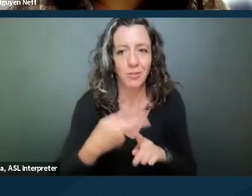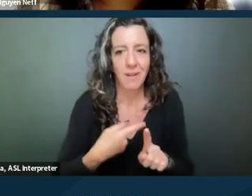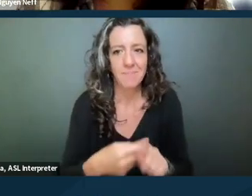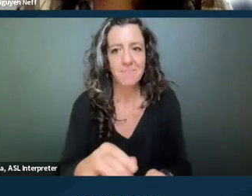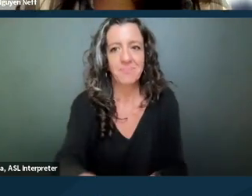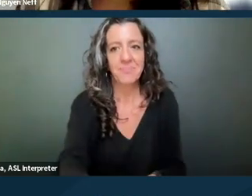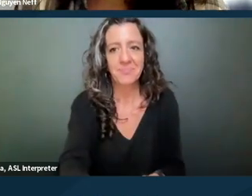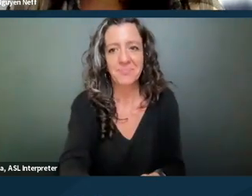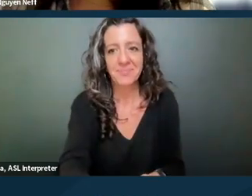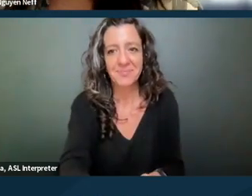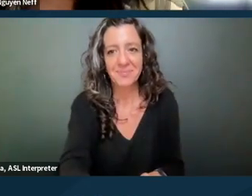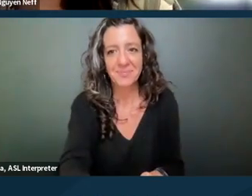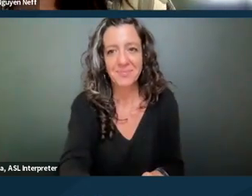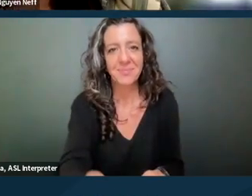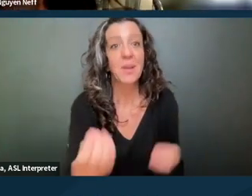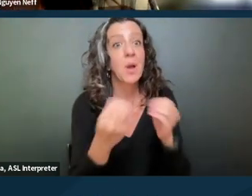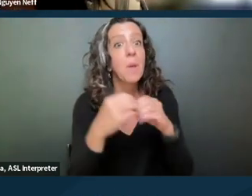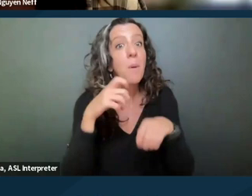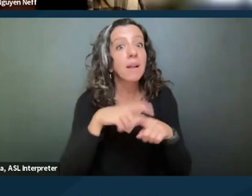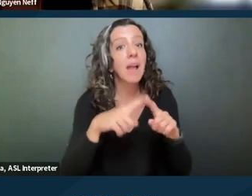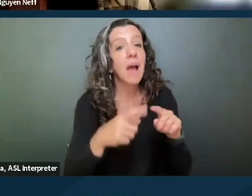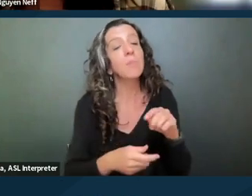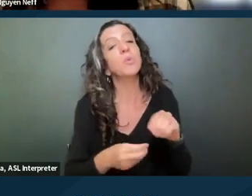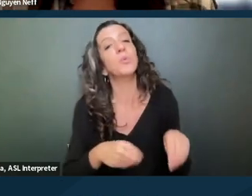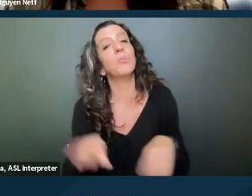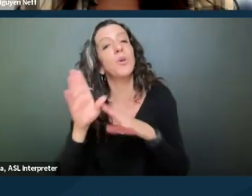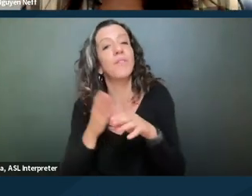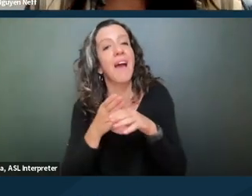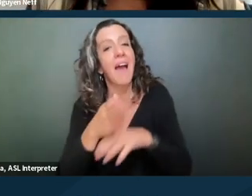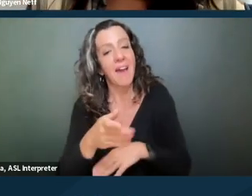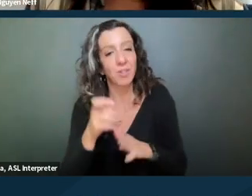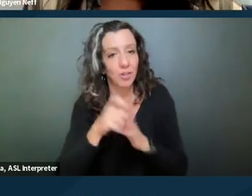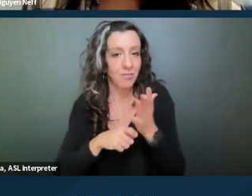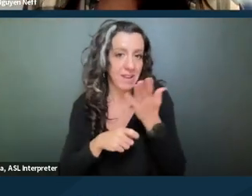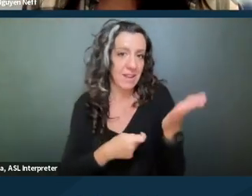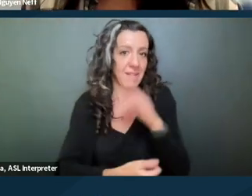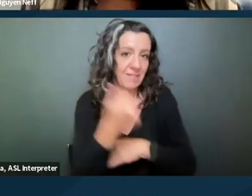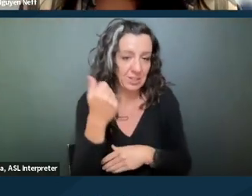More time to move after writ of eviction was issued. I know this does get a little complicated